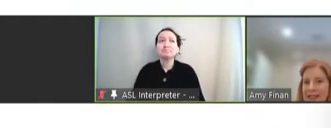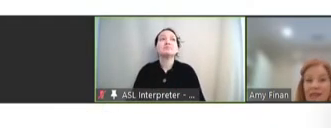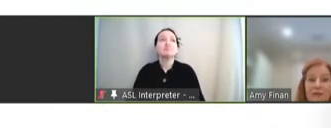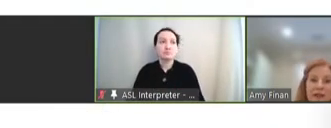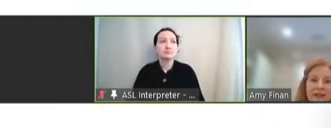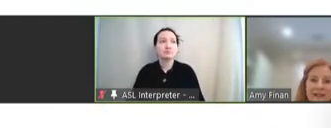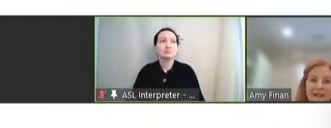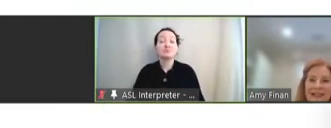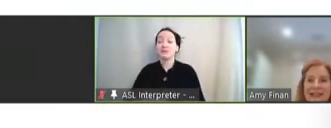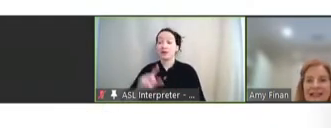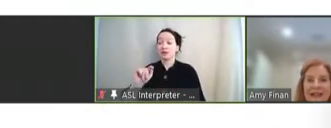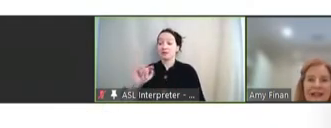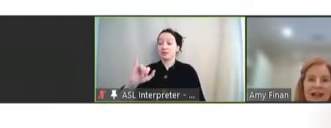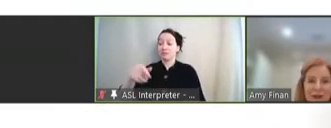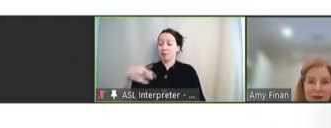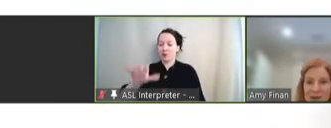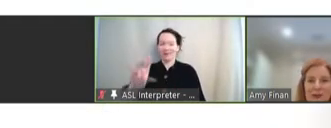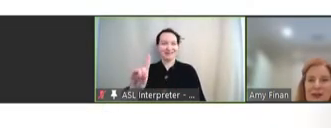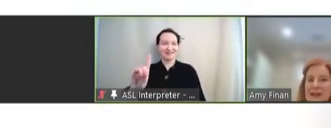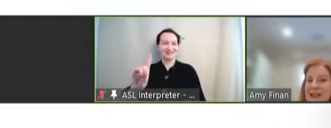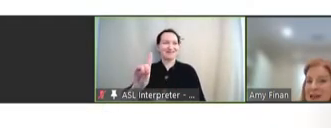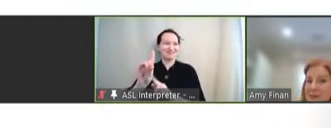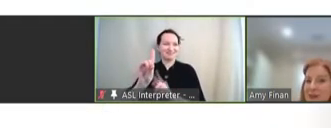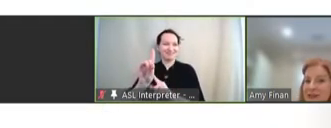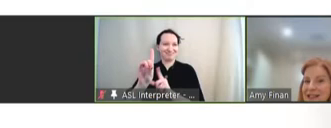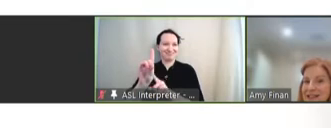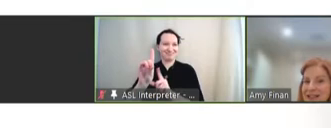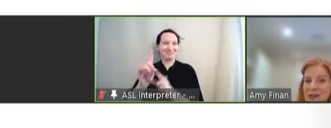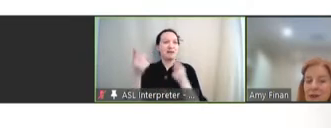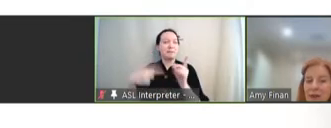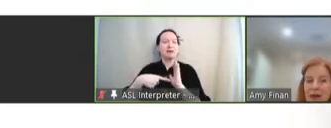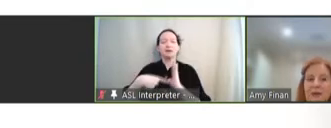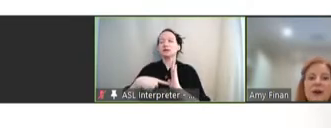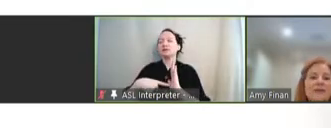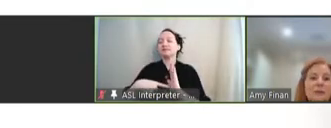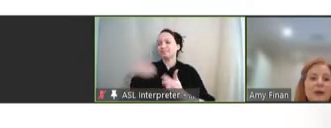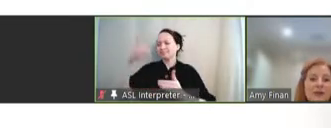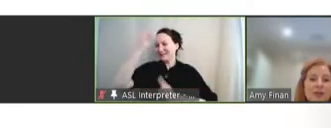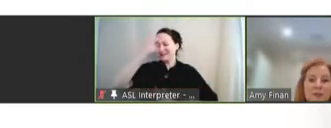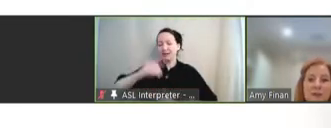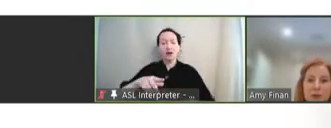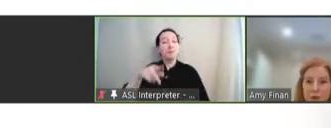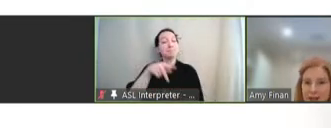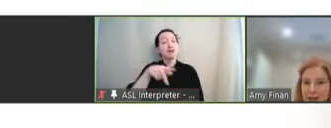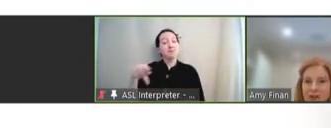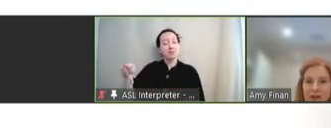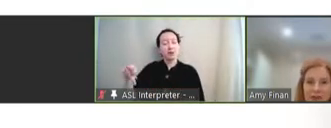Typhoid, however, is an example of a disease where public-private partnerships were critical to the